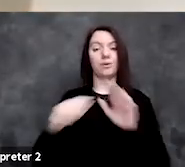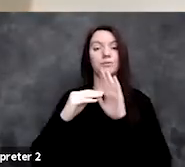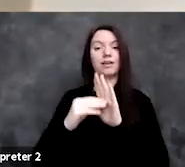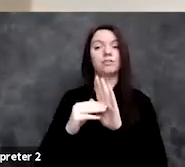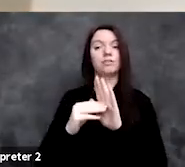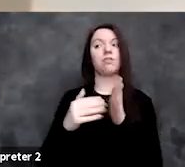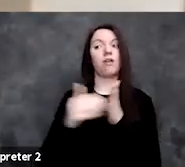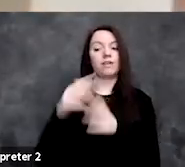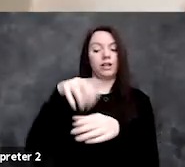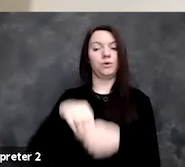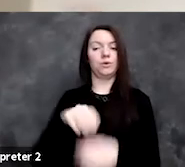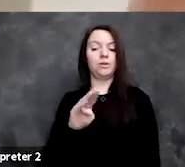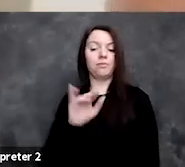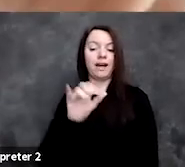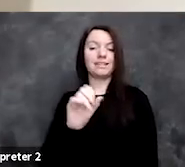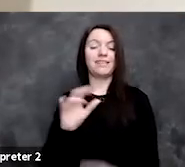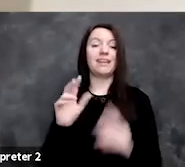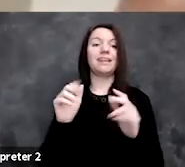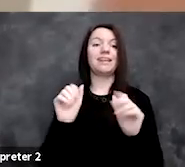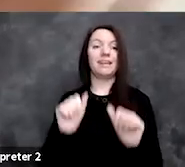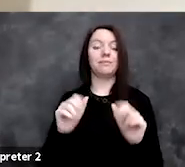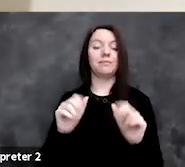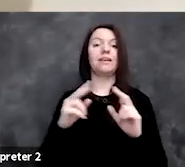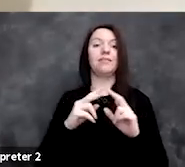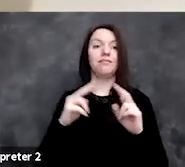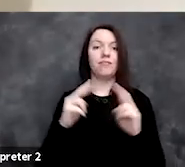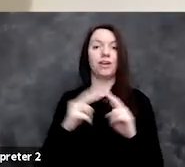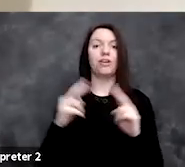and they're extremely environmentally expensive to train.